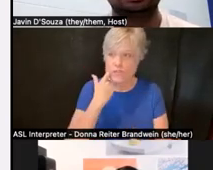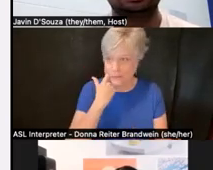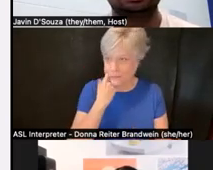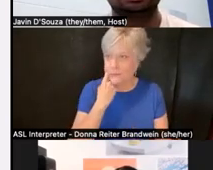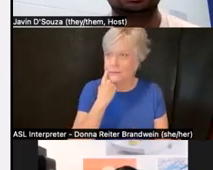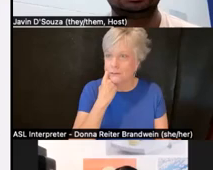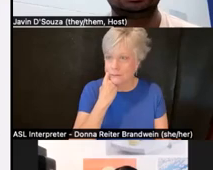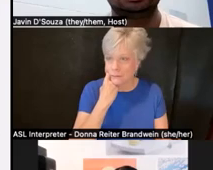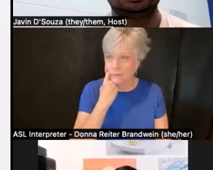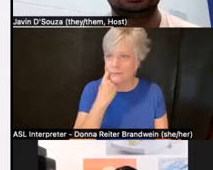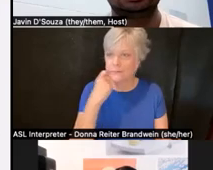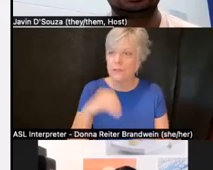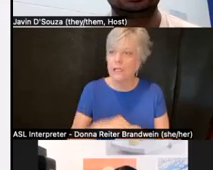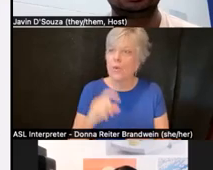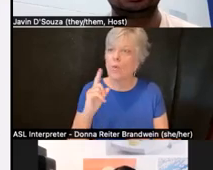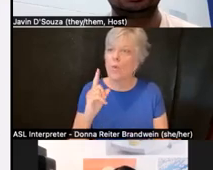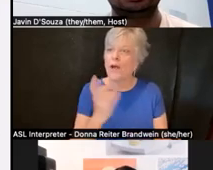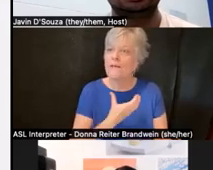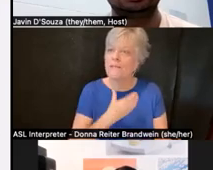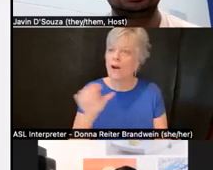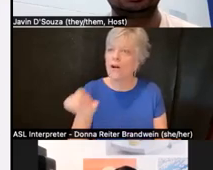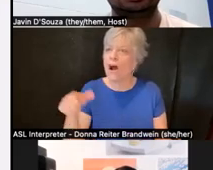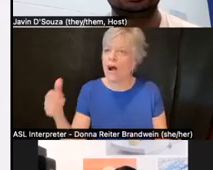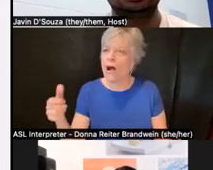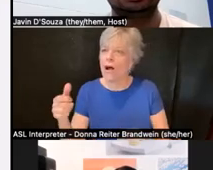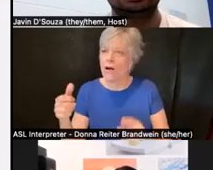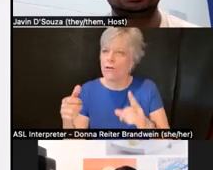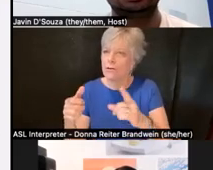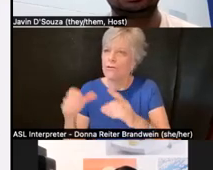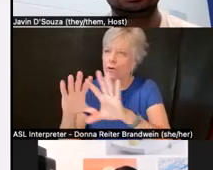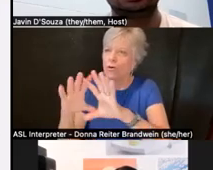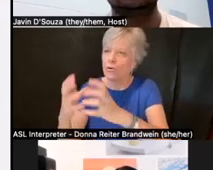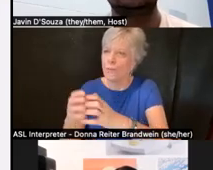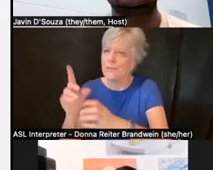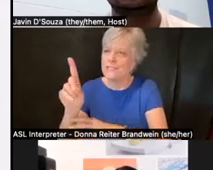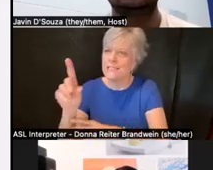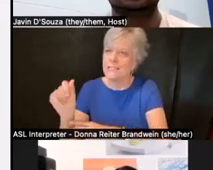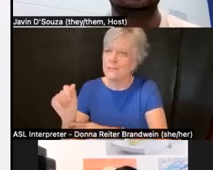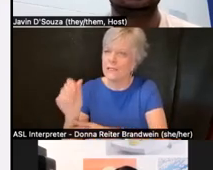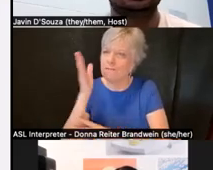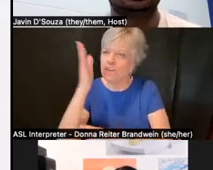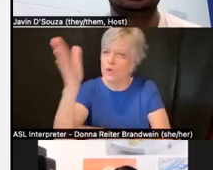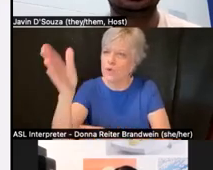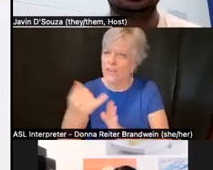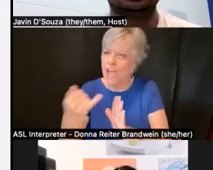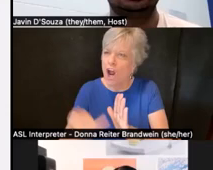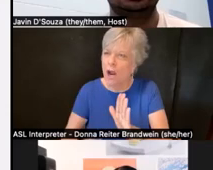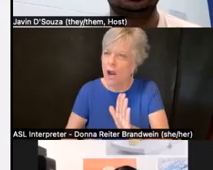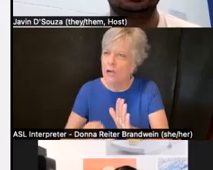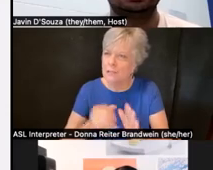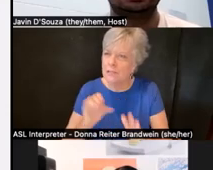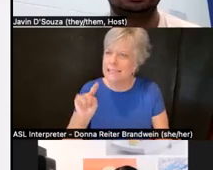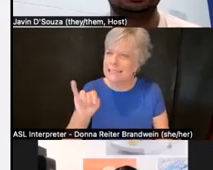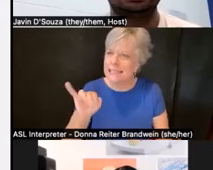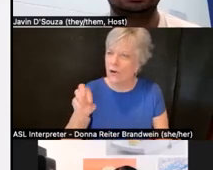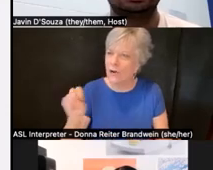in one of our cohorts of the "Disability Futures in the Arts" series, which is curated by Kenny Freeze.